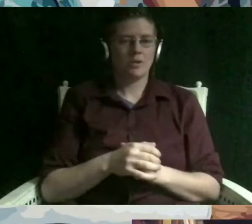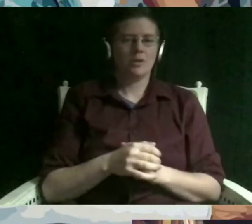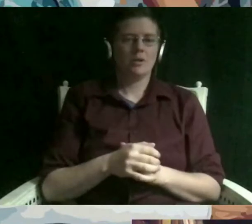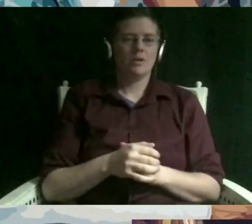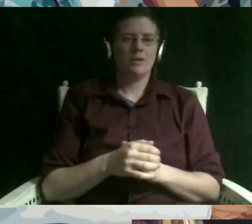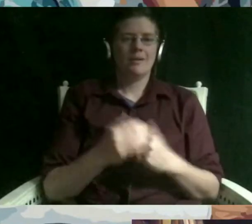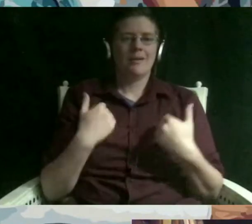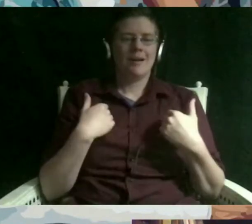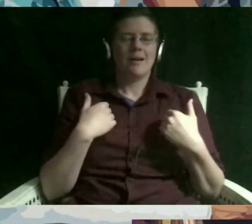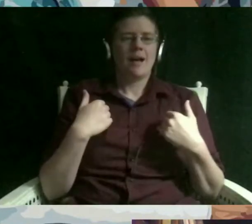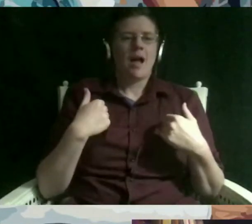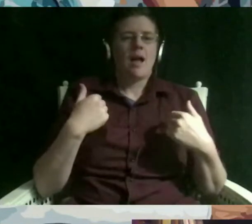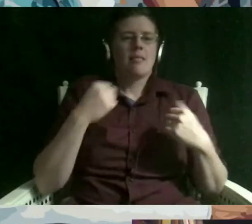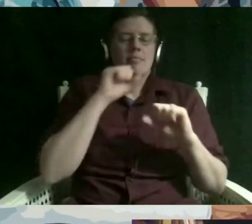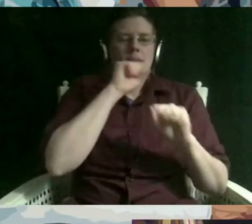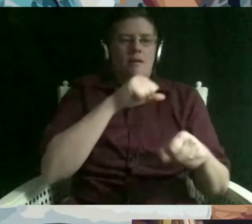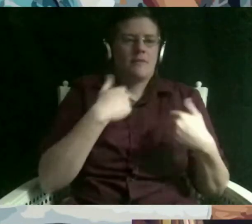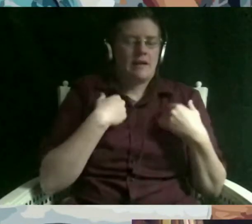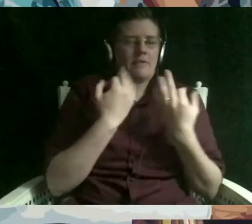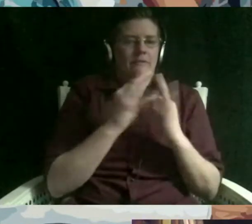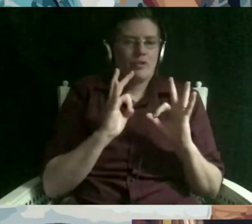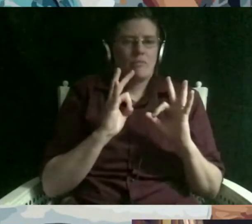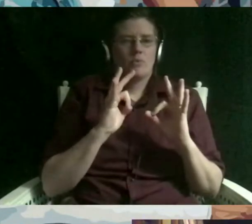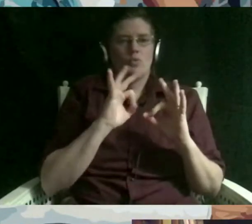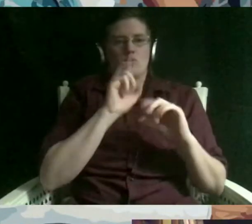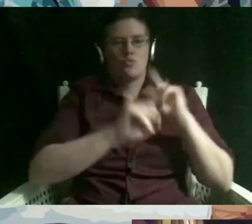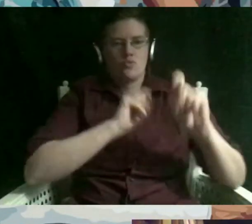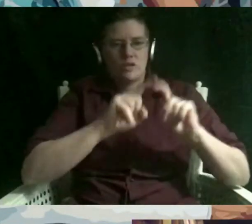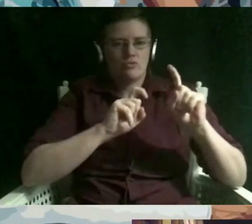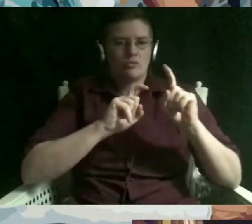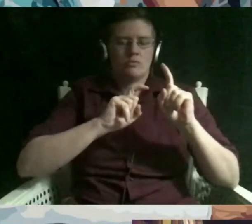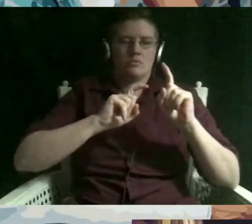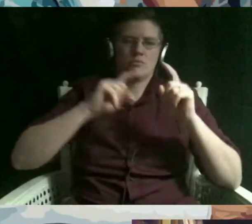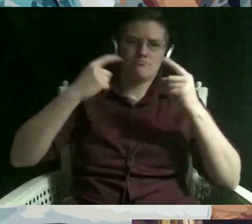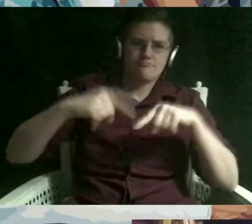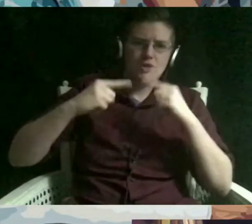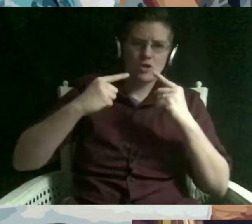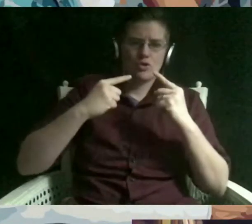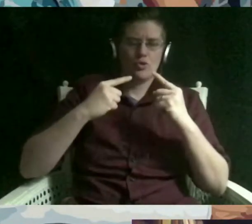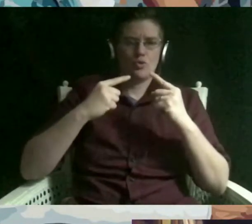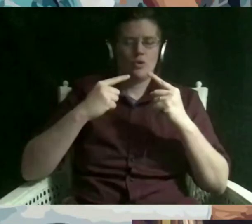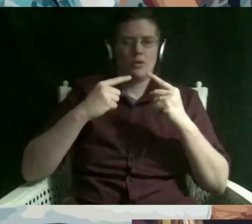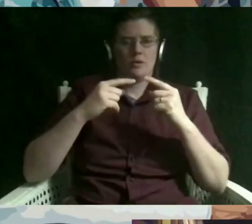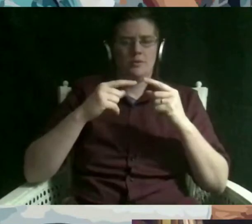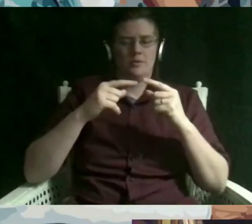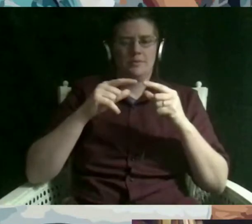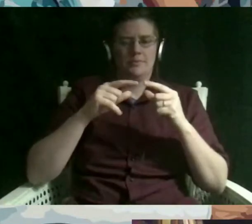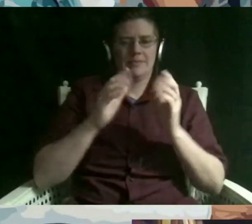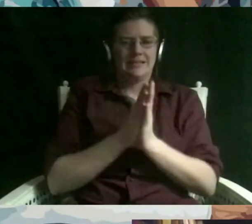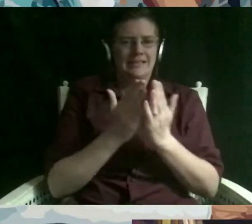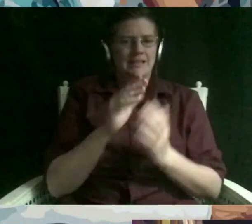to really question and argue our texts for example that the talmud is a collection of jewish laws